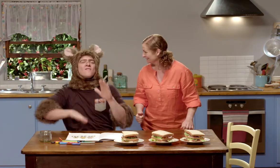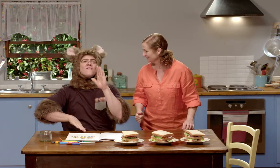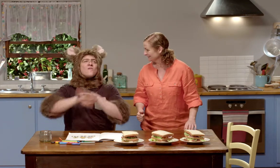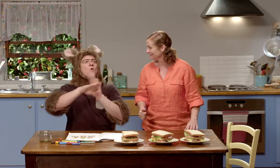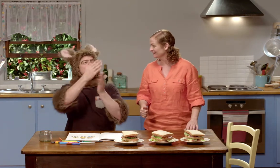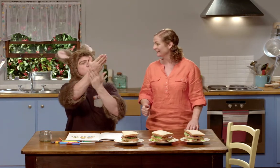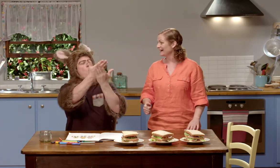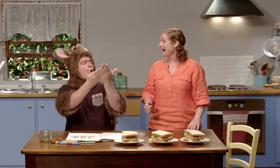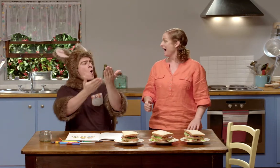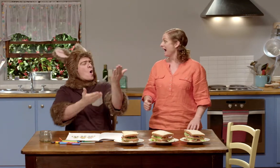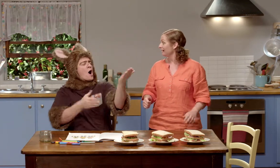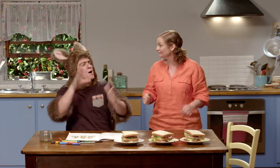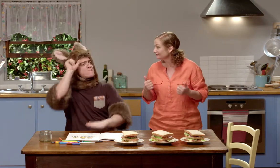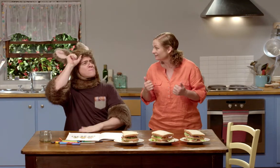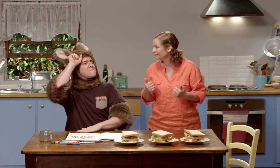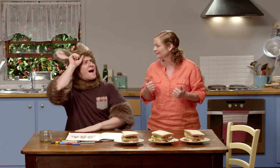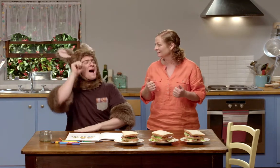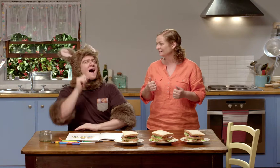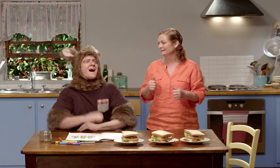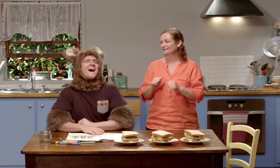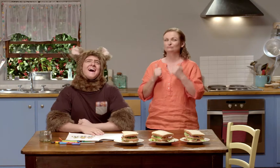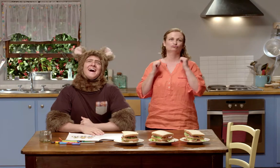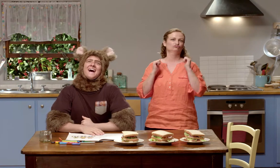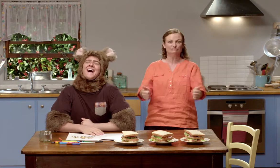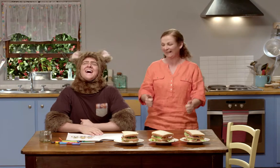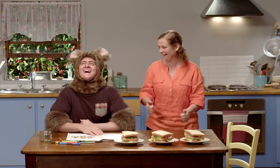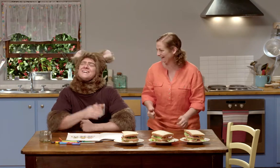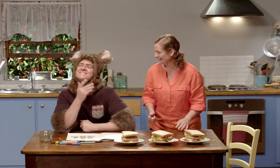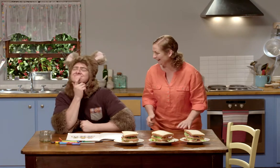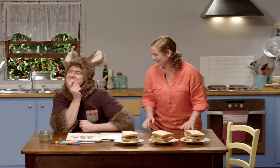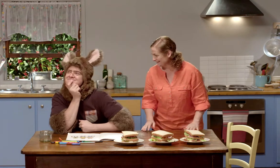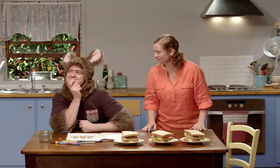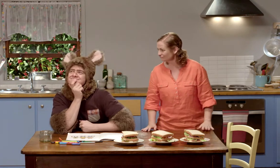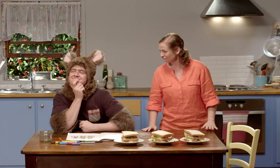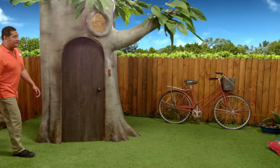Yes, I remember the whole story. That's great. Hmm.